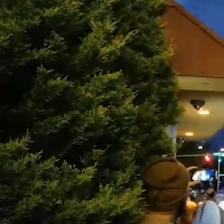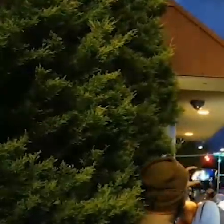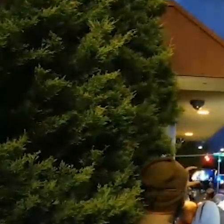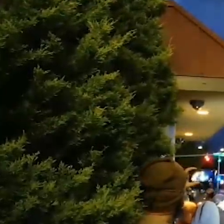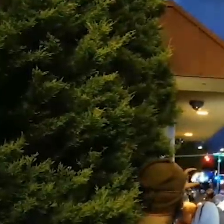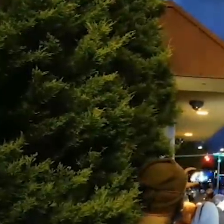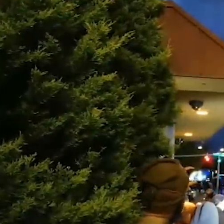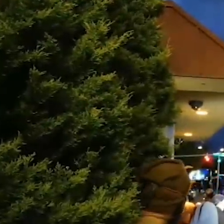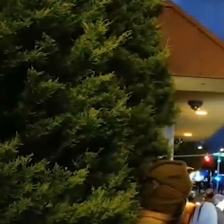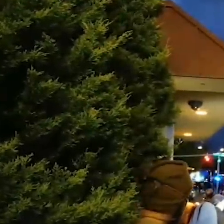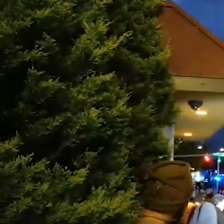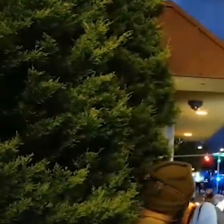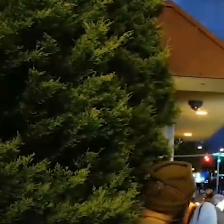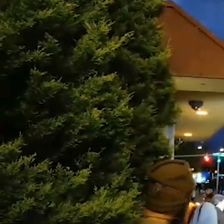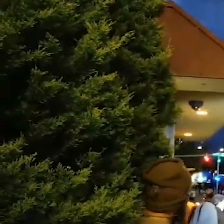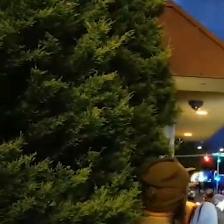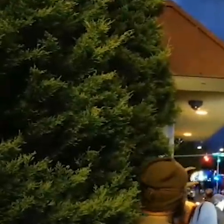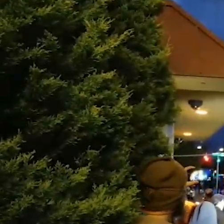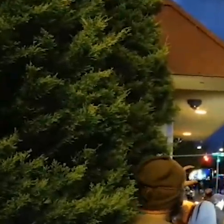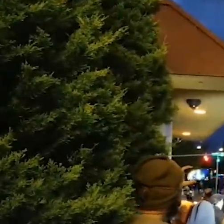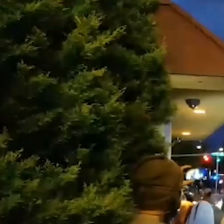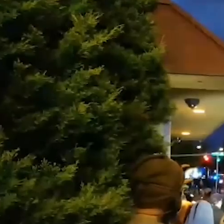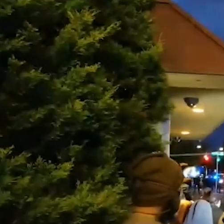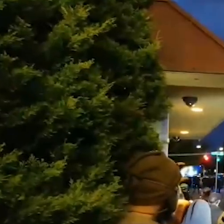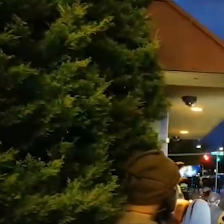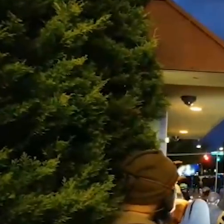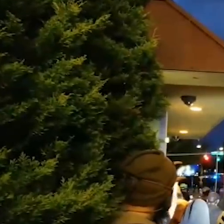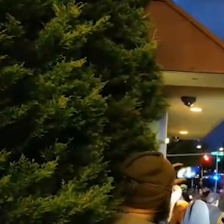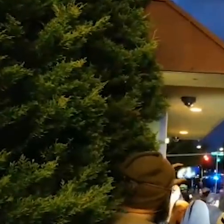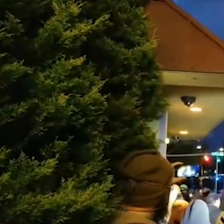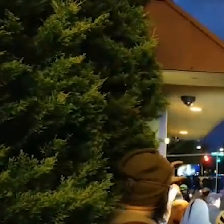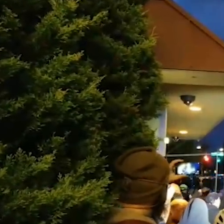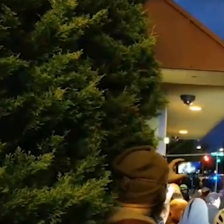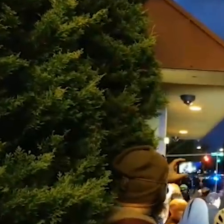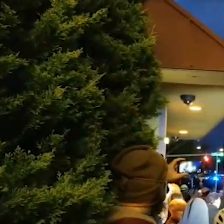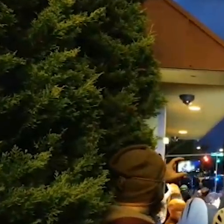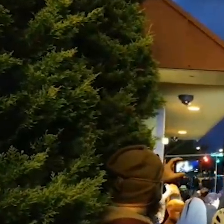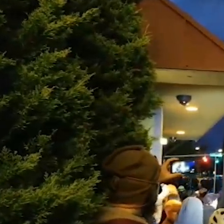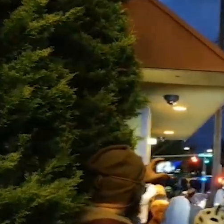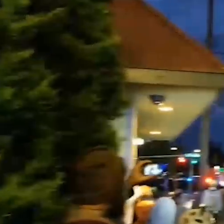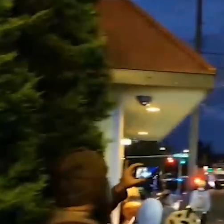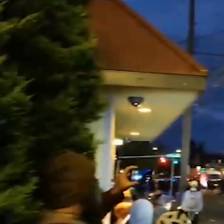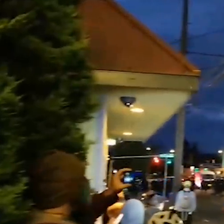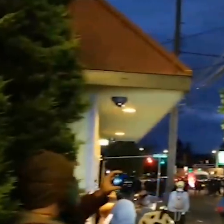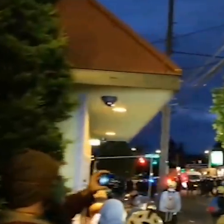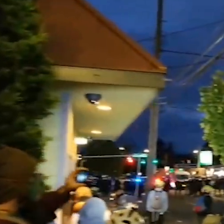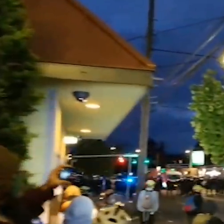And this is edited for time. This video is well over an hour long.